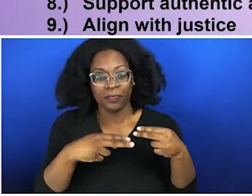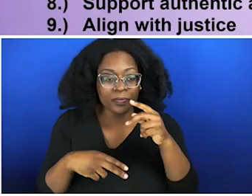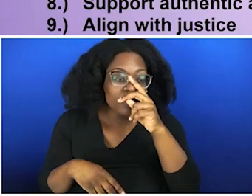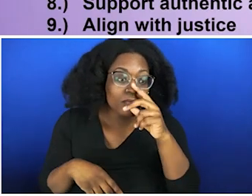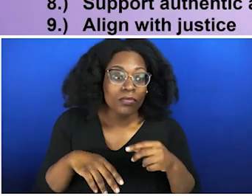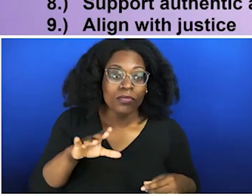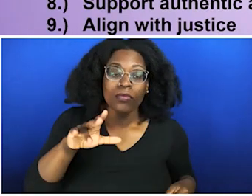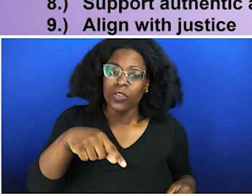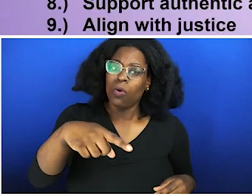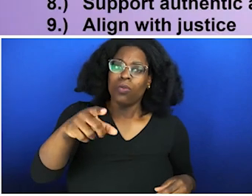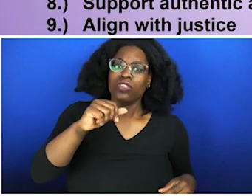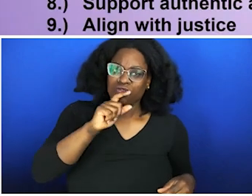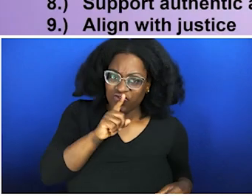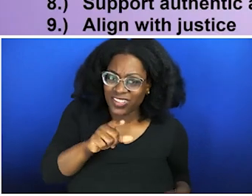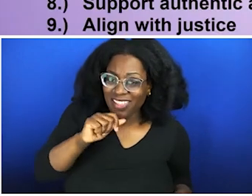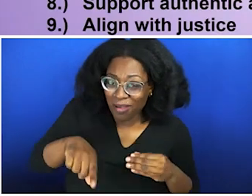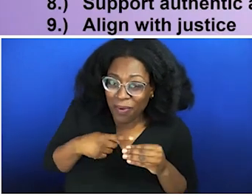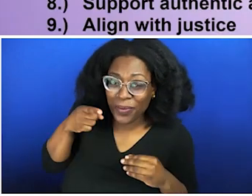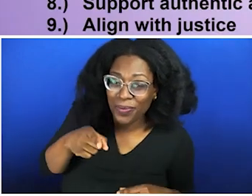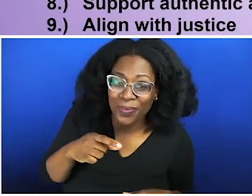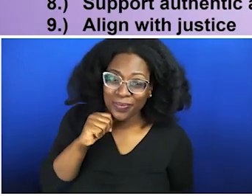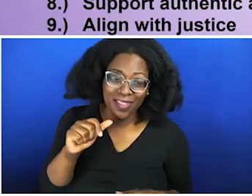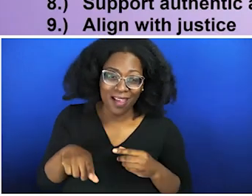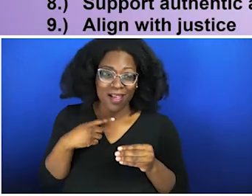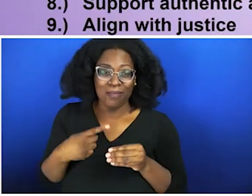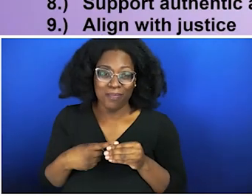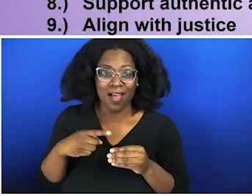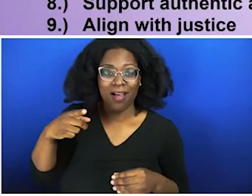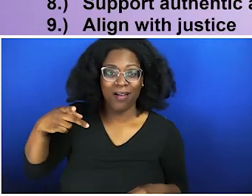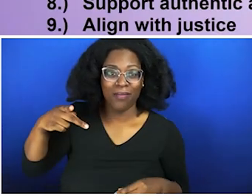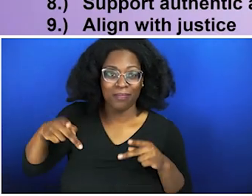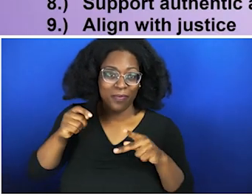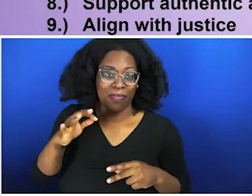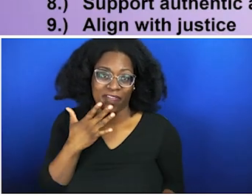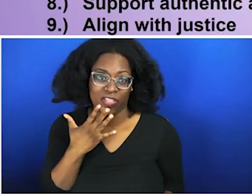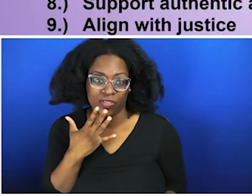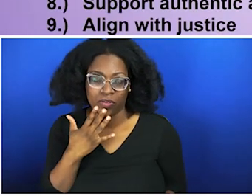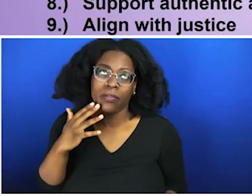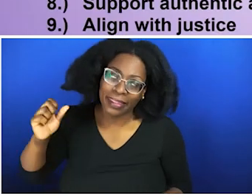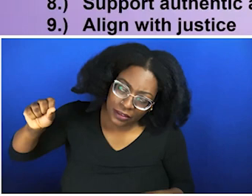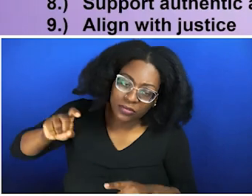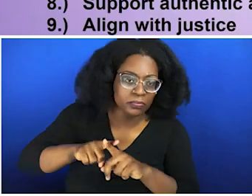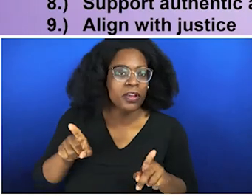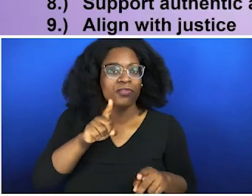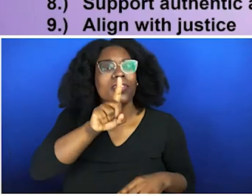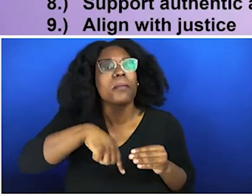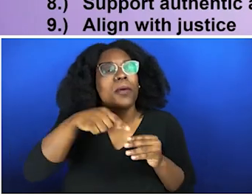But no, it really is about you. You do your work. You do that inner reflection work. I feel like a lot of the diversity, inclusion, and allyship focus on: "Let's get people of